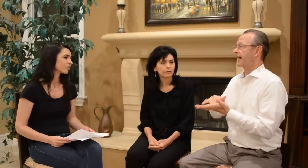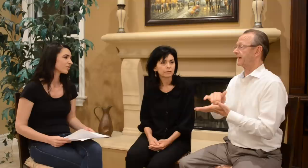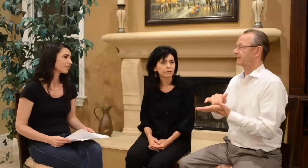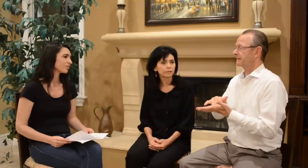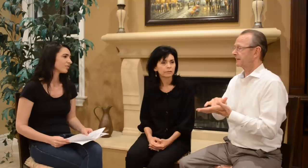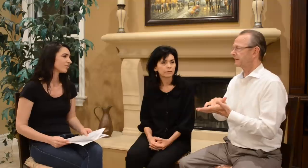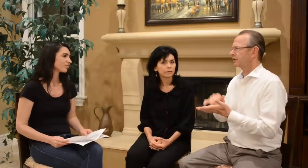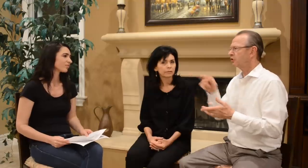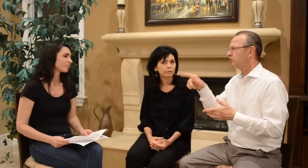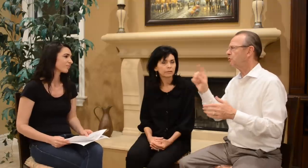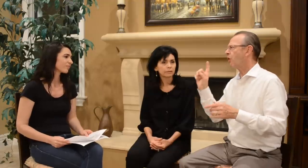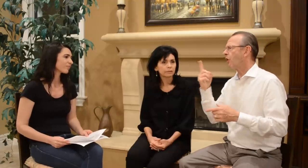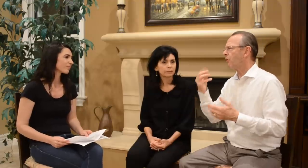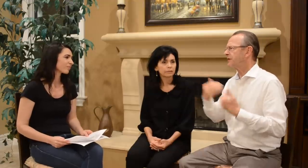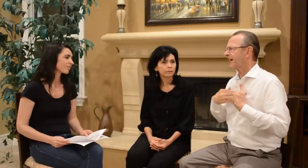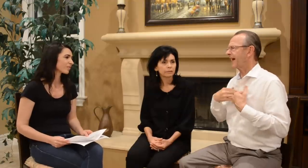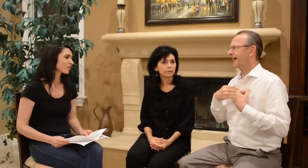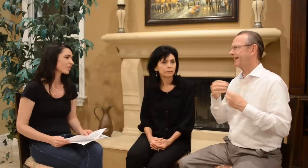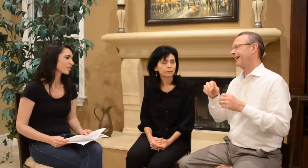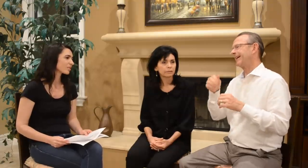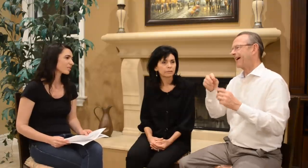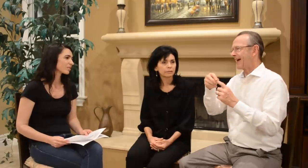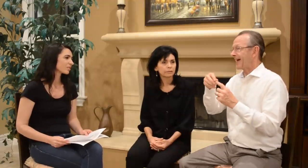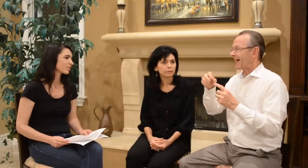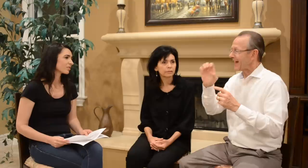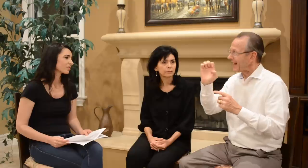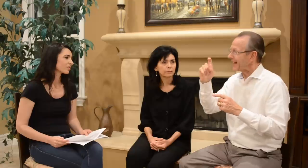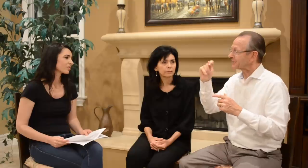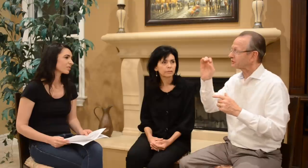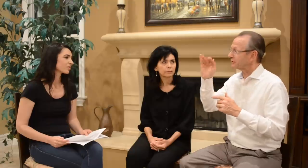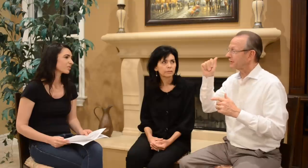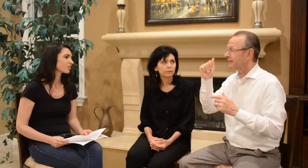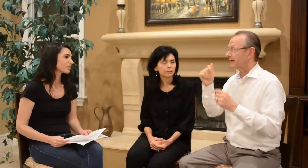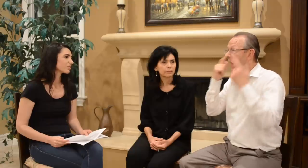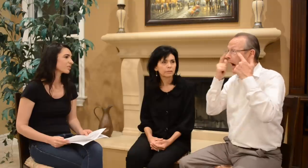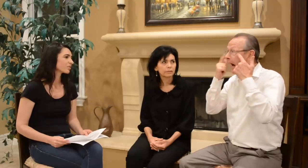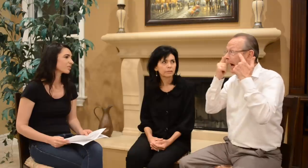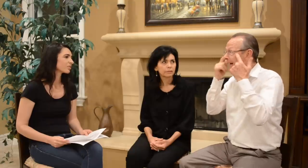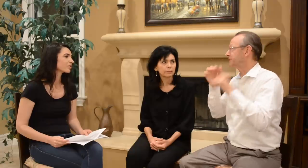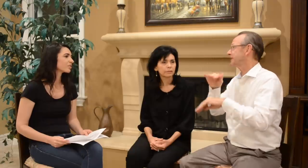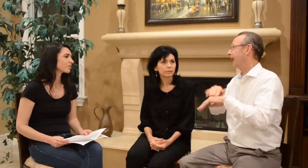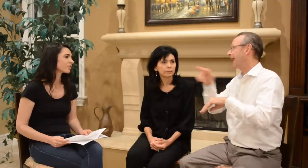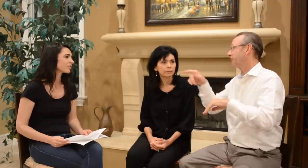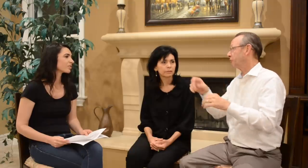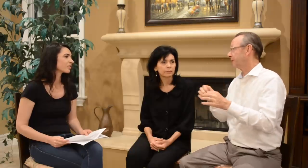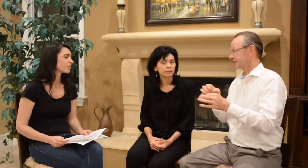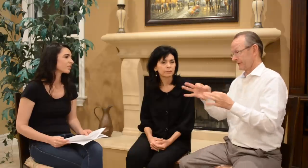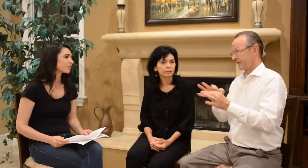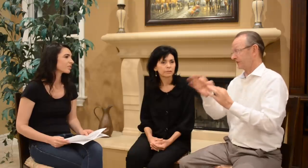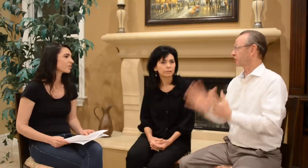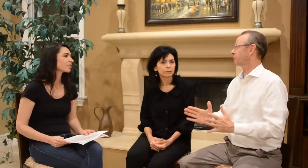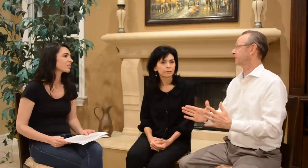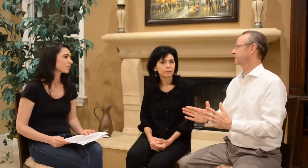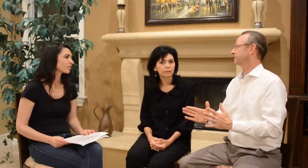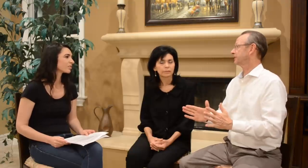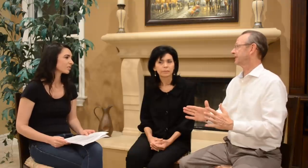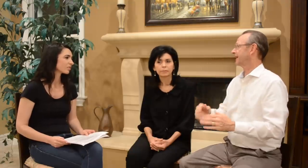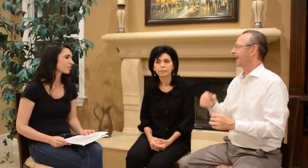that you always had extra eyes on you because of the interpreters